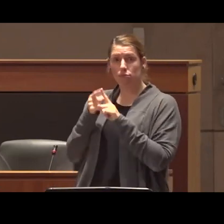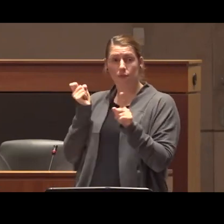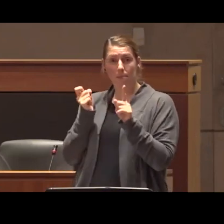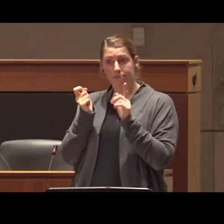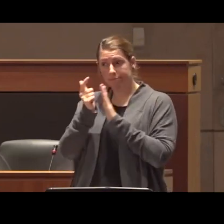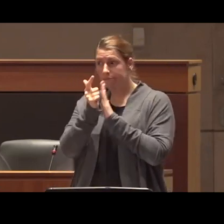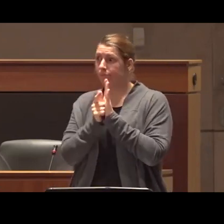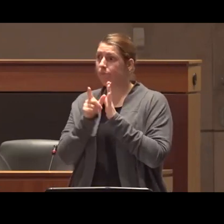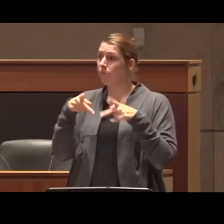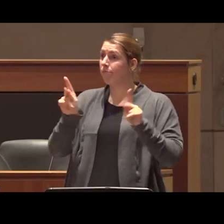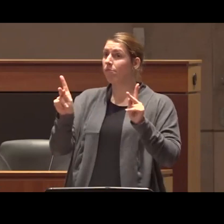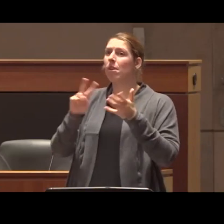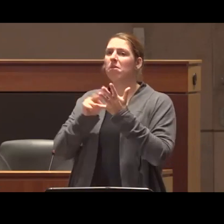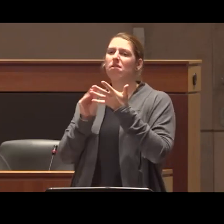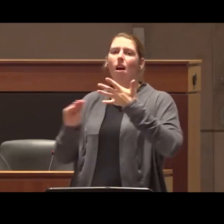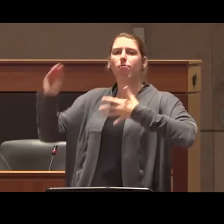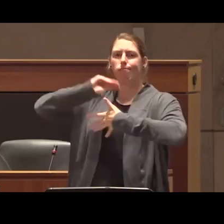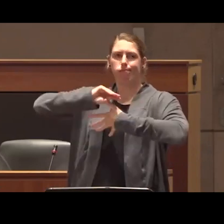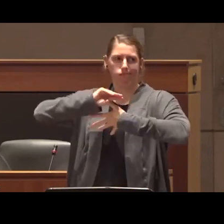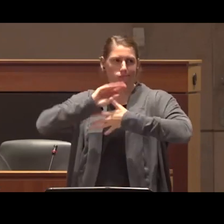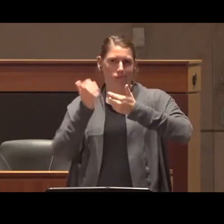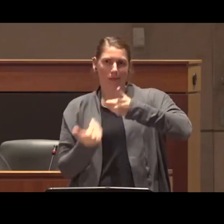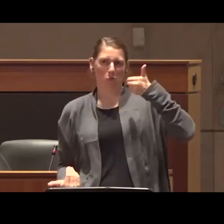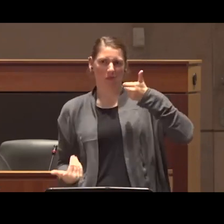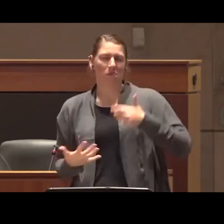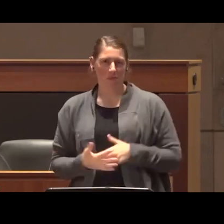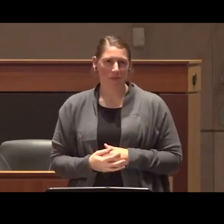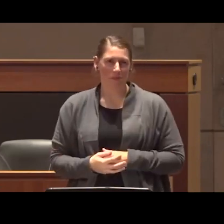psychedelics try to distance psychedelic use from those types of drugs and I believe that